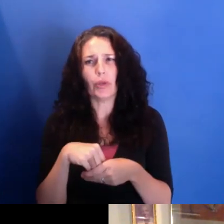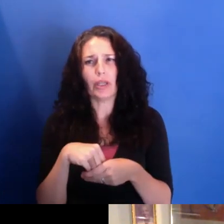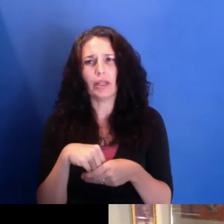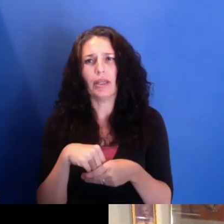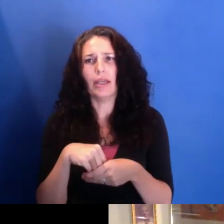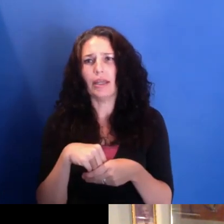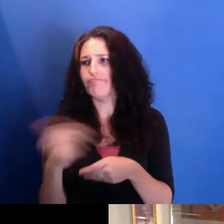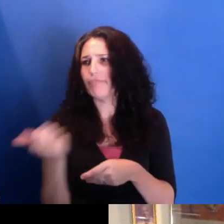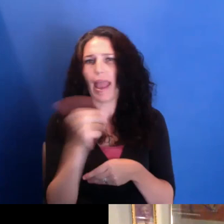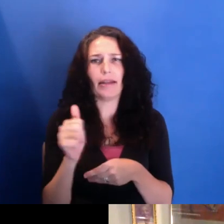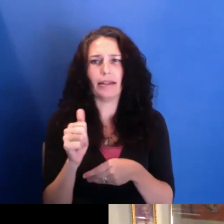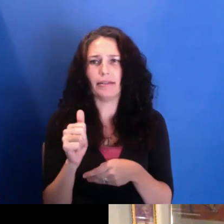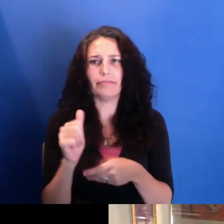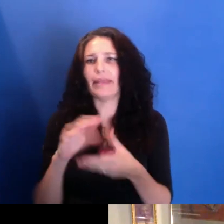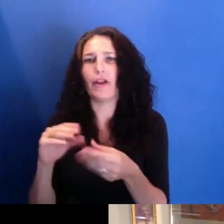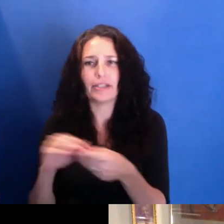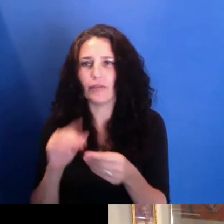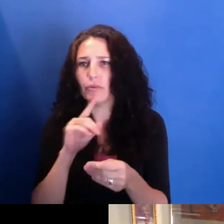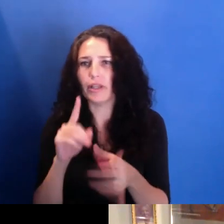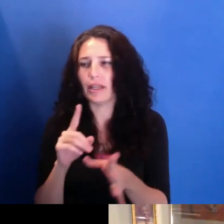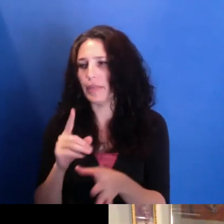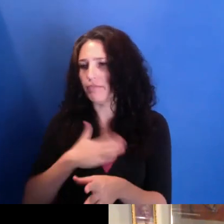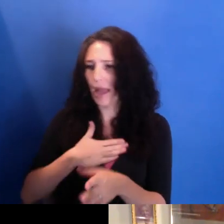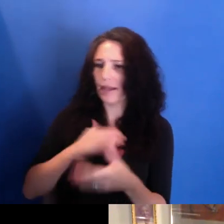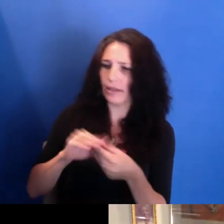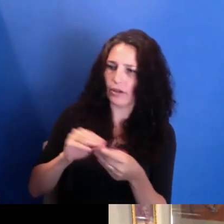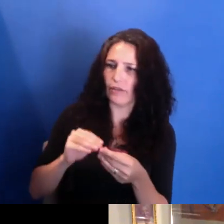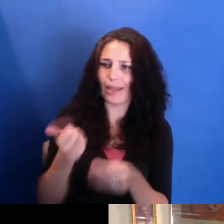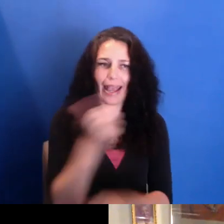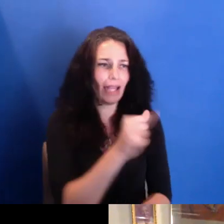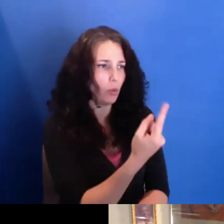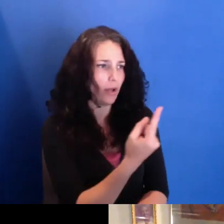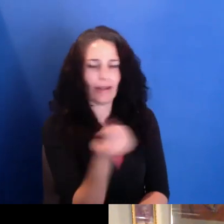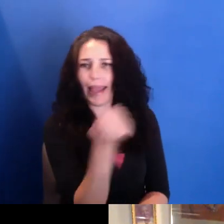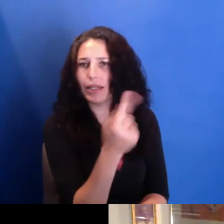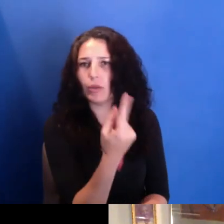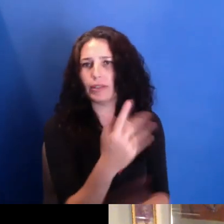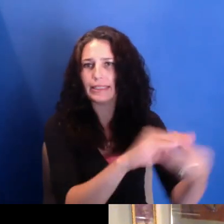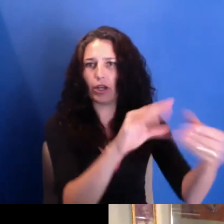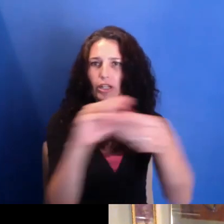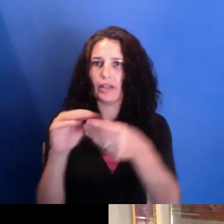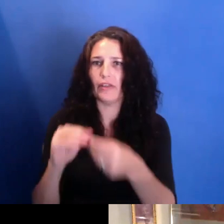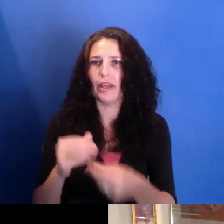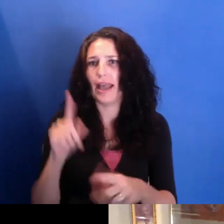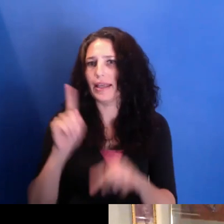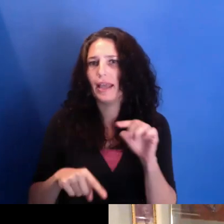in anybody's narrative. I don't think I could talk to an elder-- my parents were raised in a segregated South, where,